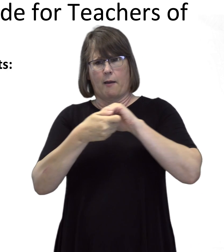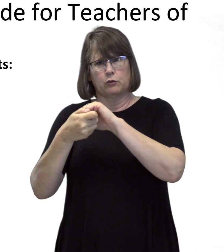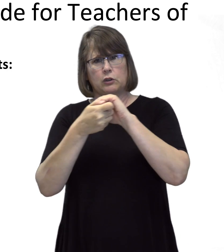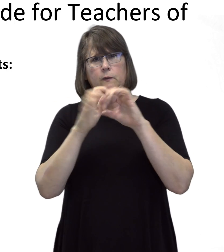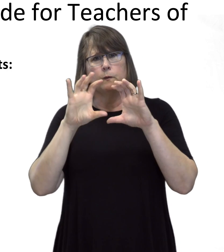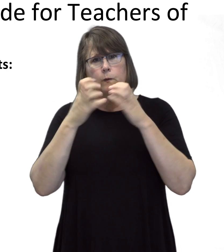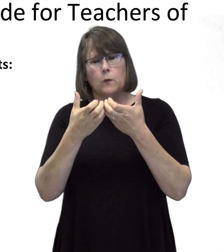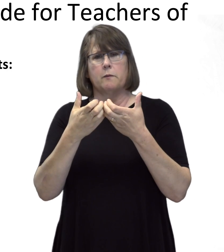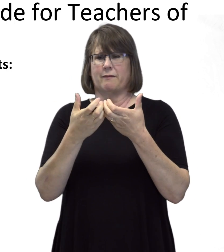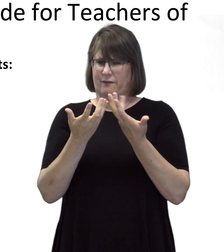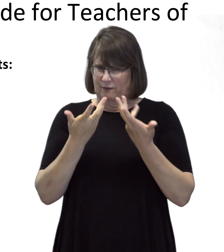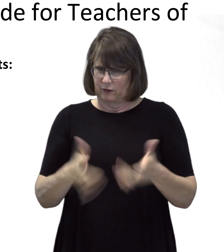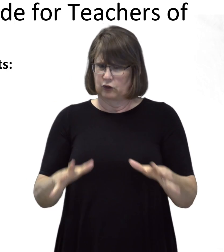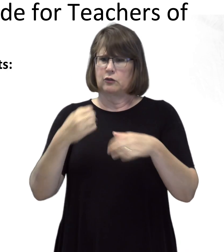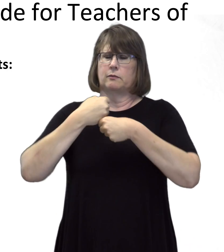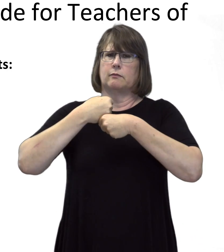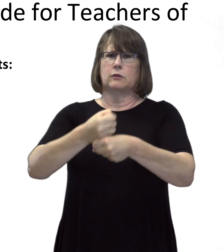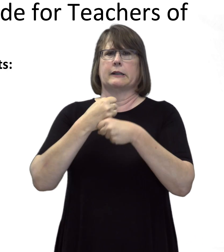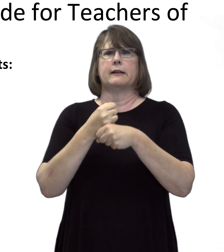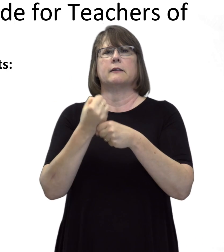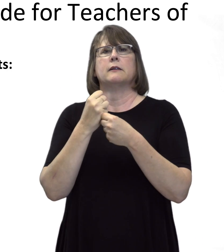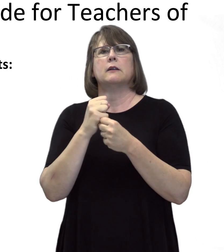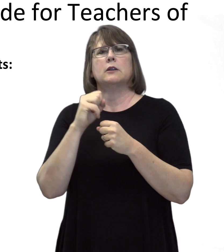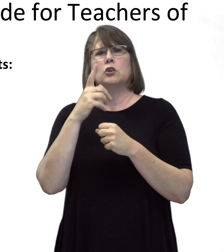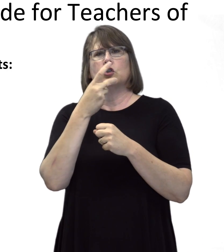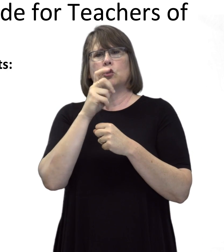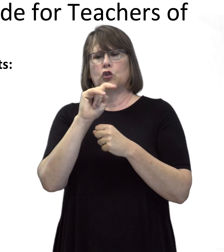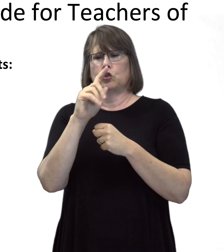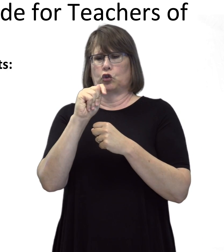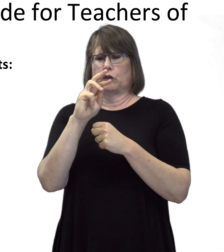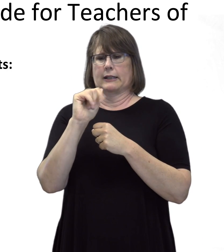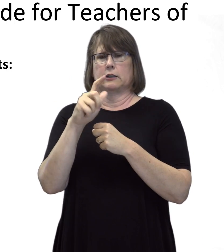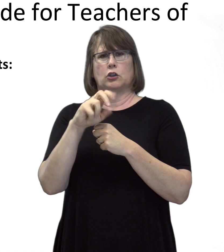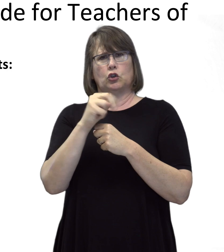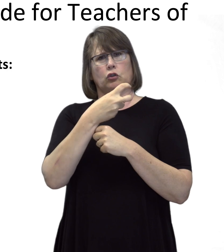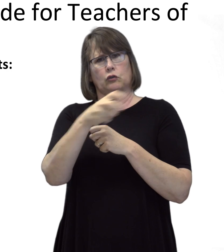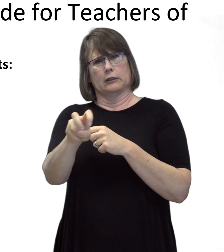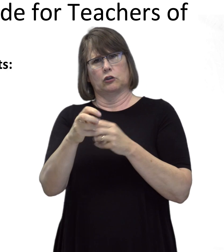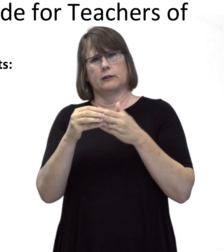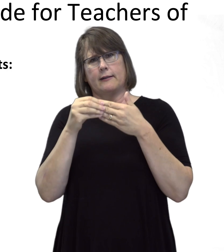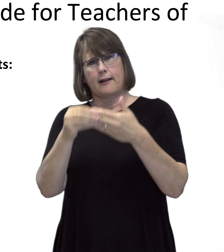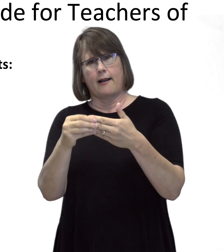produced a transition guide